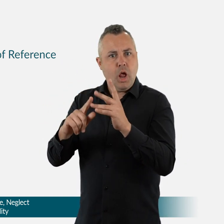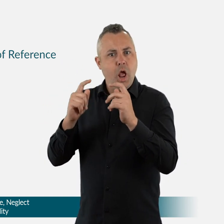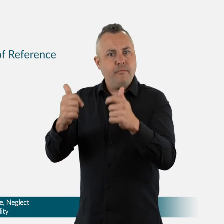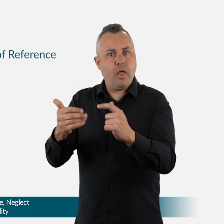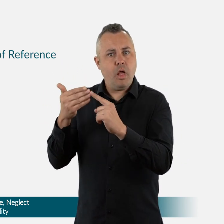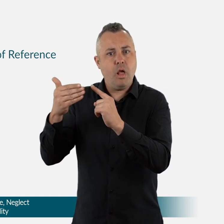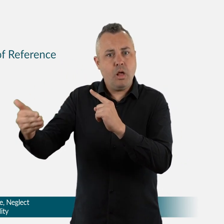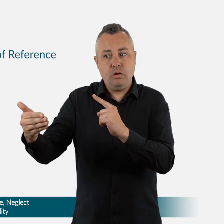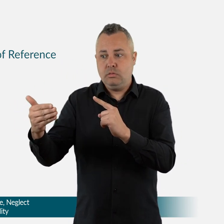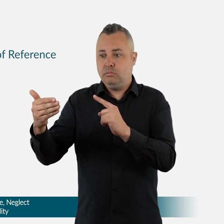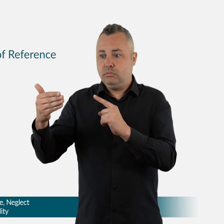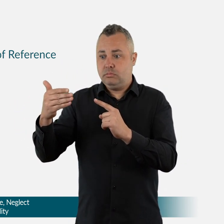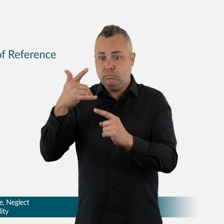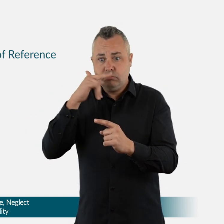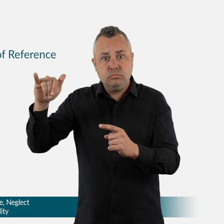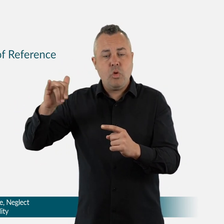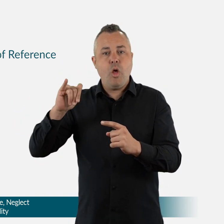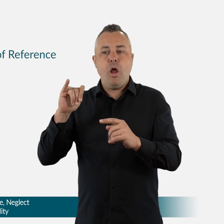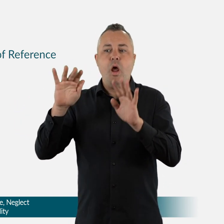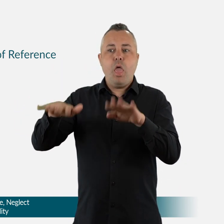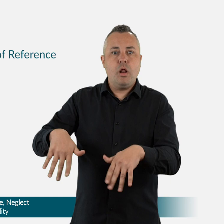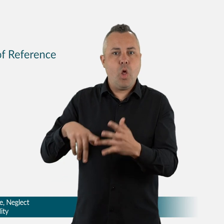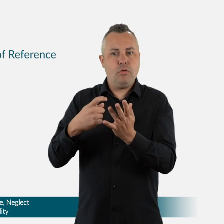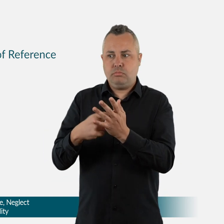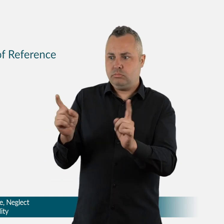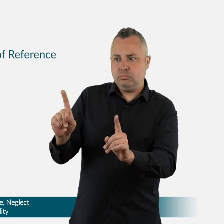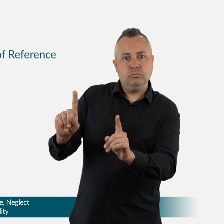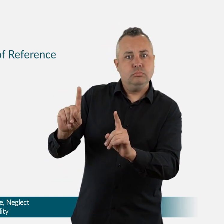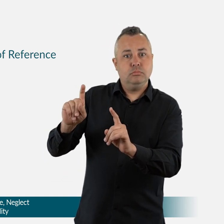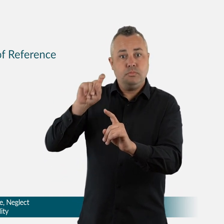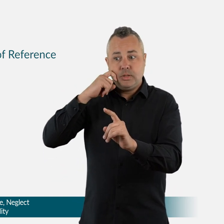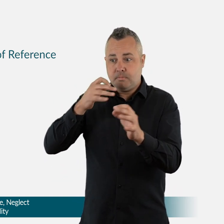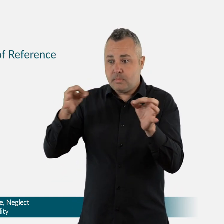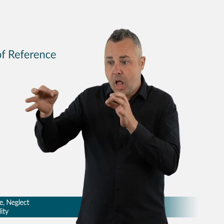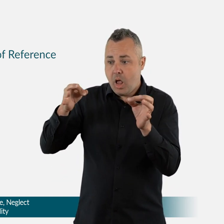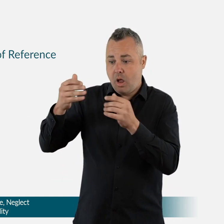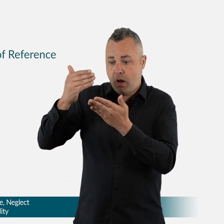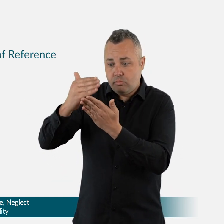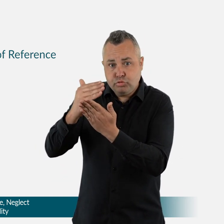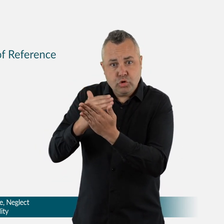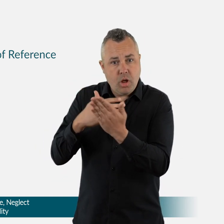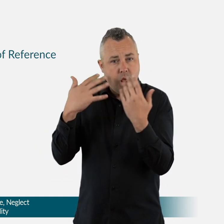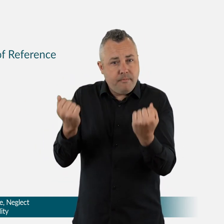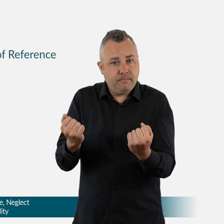• The Hon John Francis Ryan AM